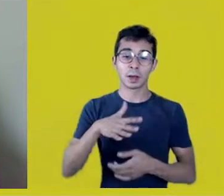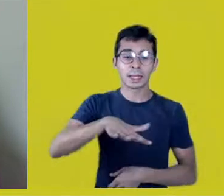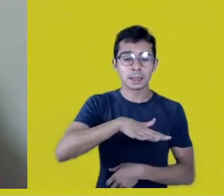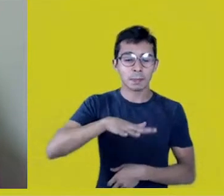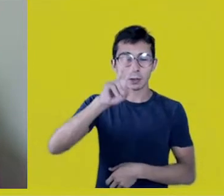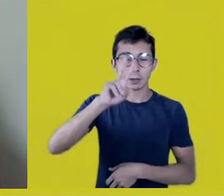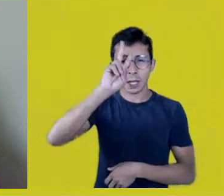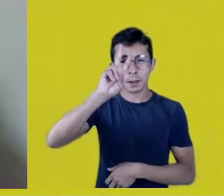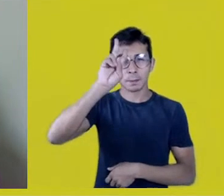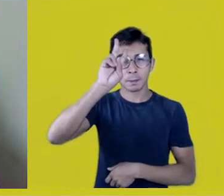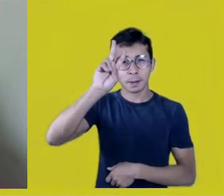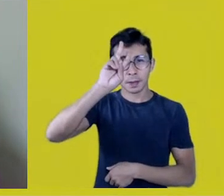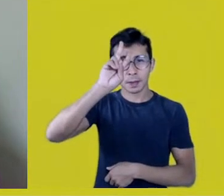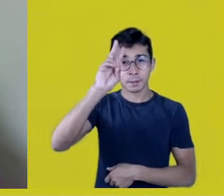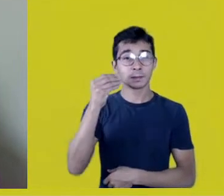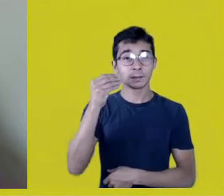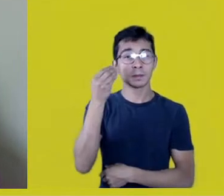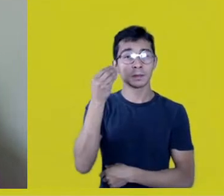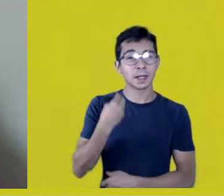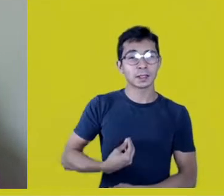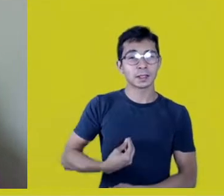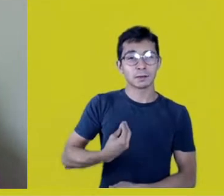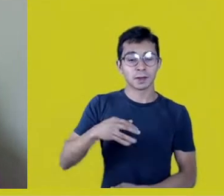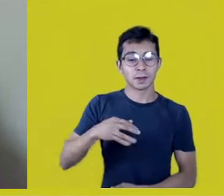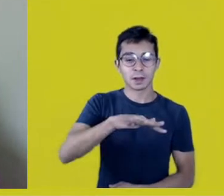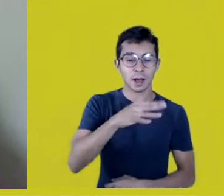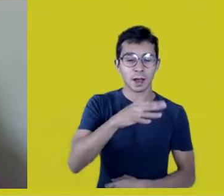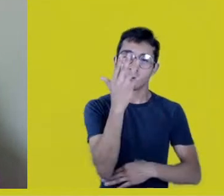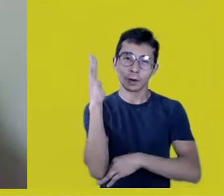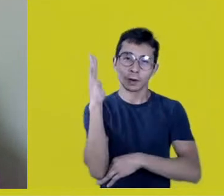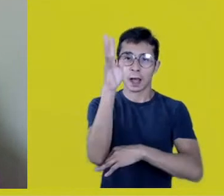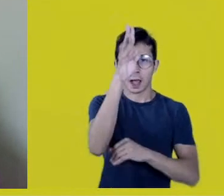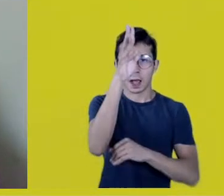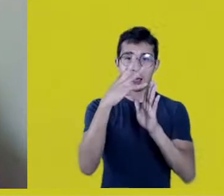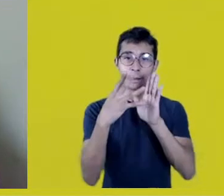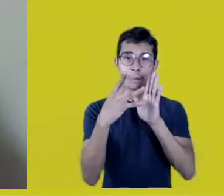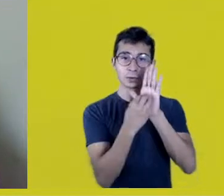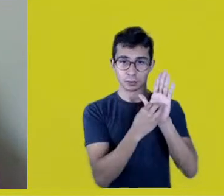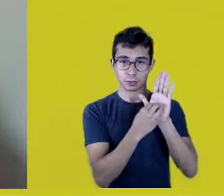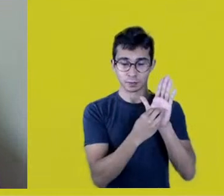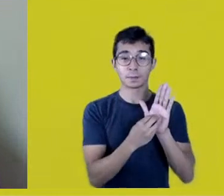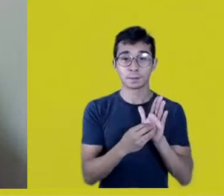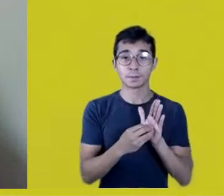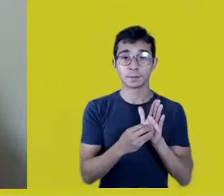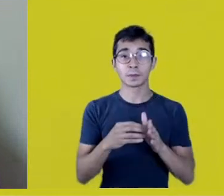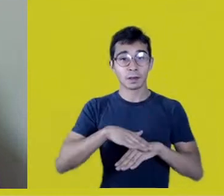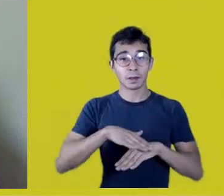em Seringais da Amazônia”. She promotes Native literature and Native way-of-life circles